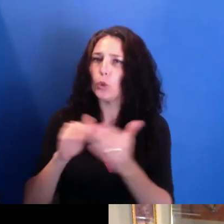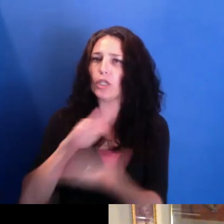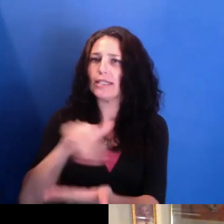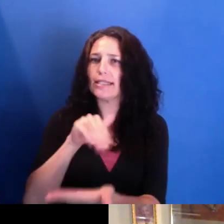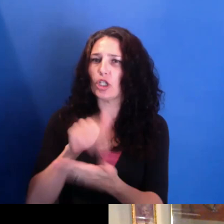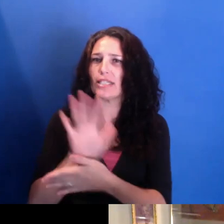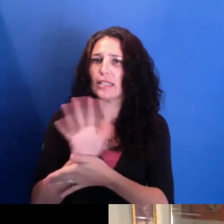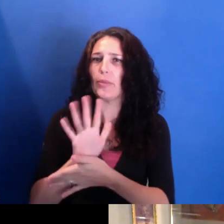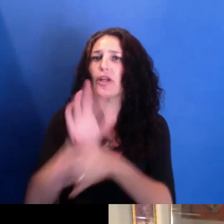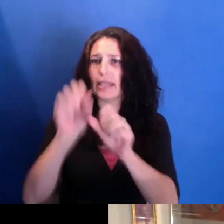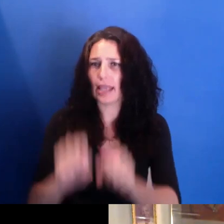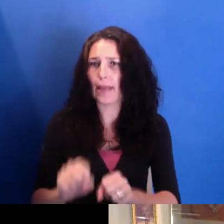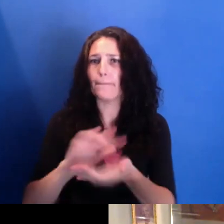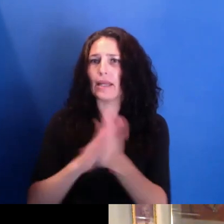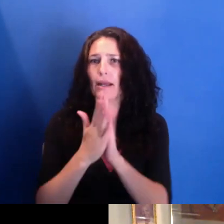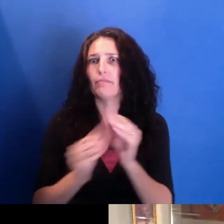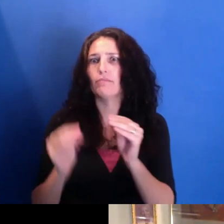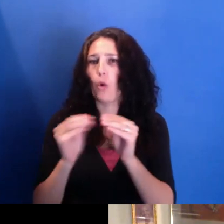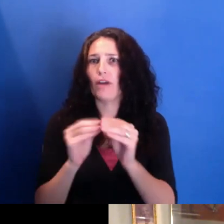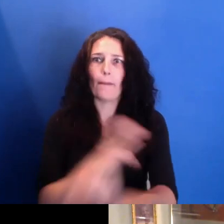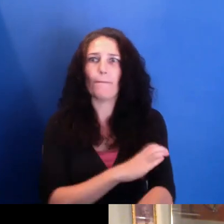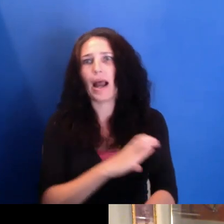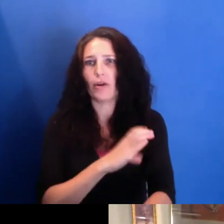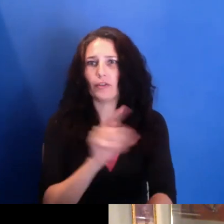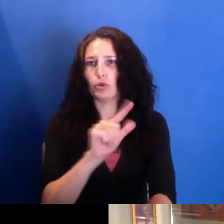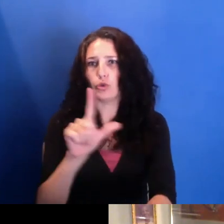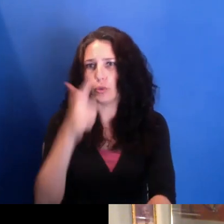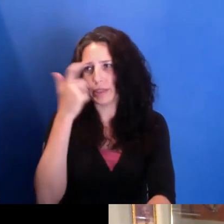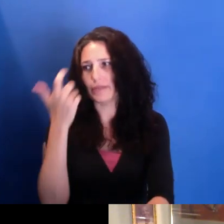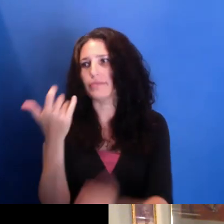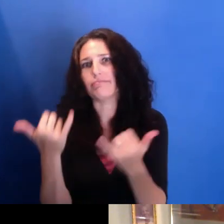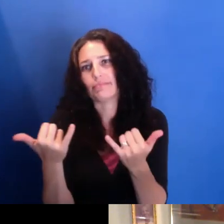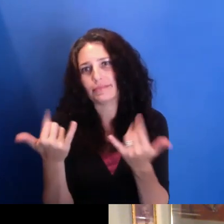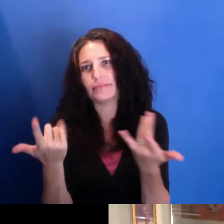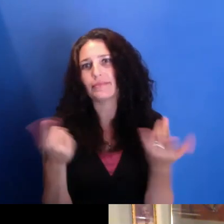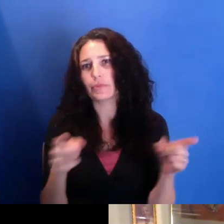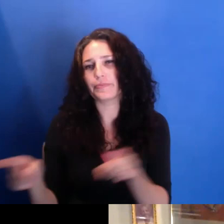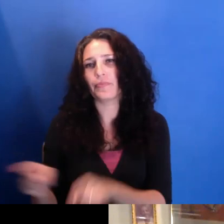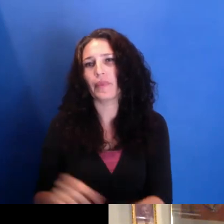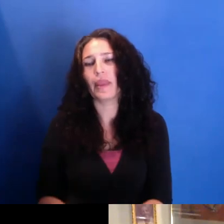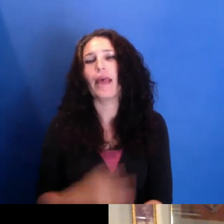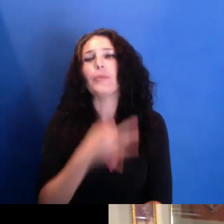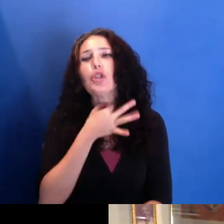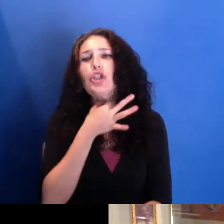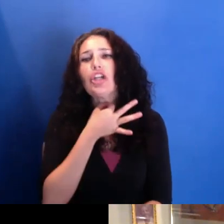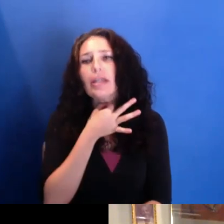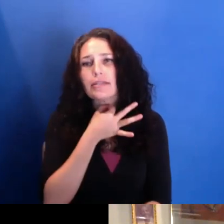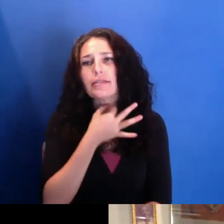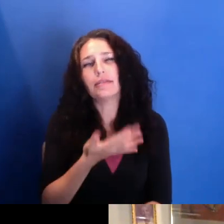can really be such a powerful tool for where we are. And I'm curious. You know, and again acknowledging that this is--